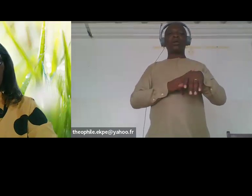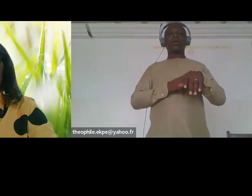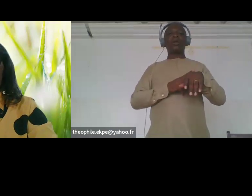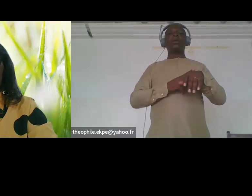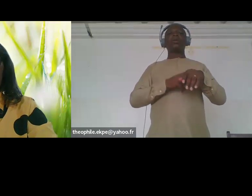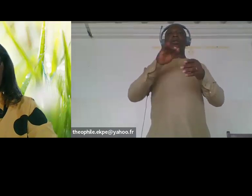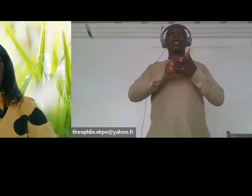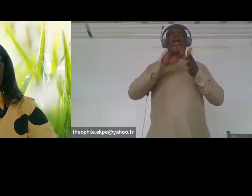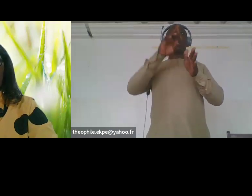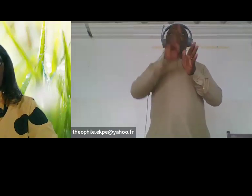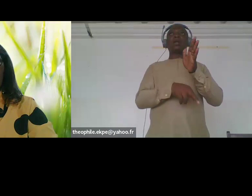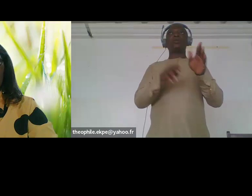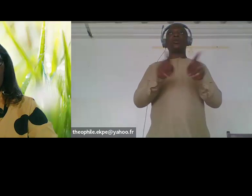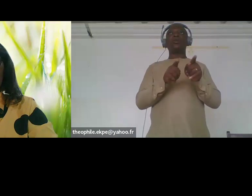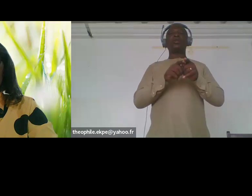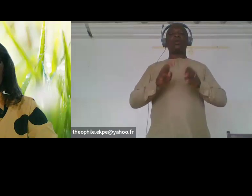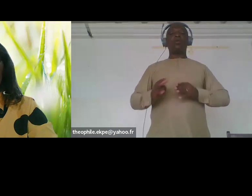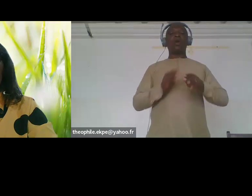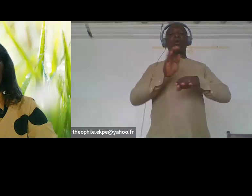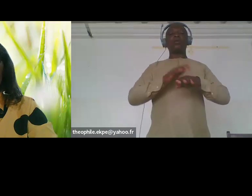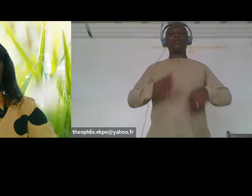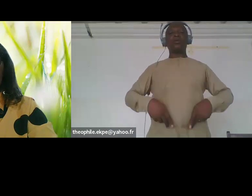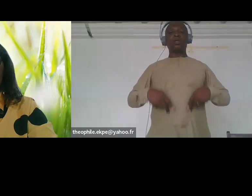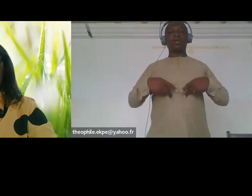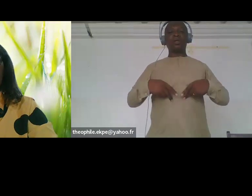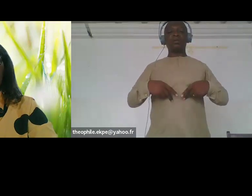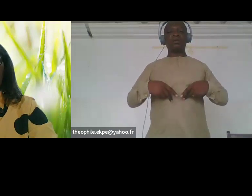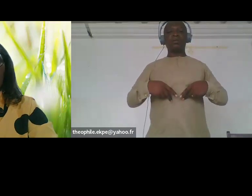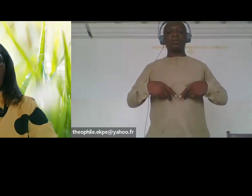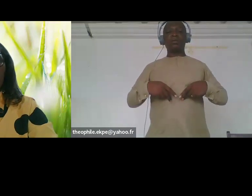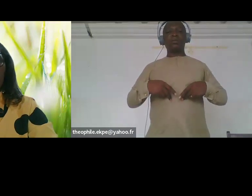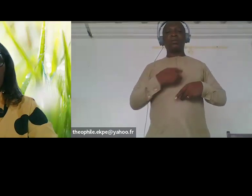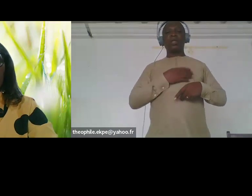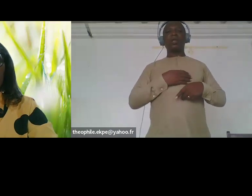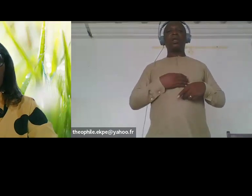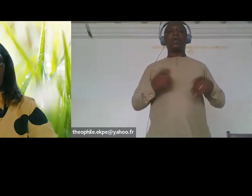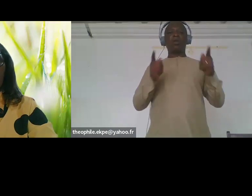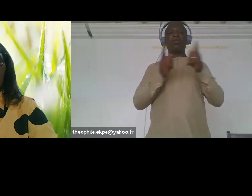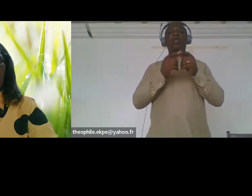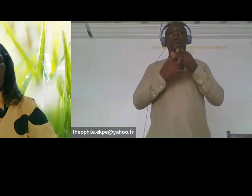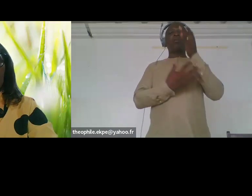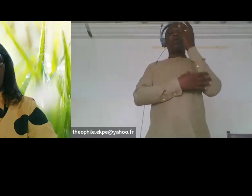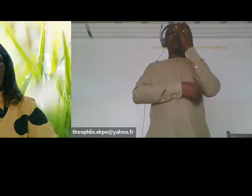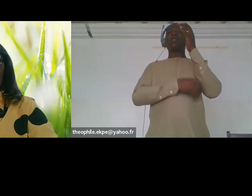status uh face extreme poverty which lead to the burden of